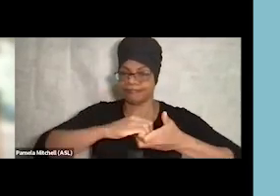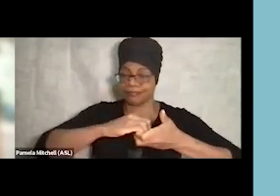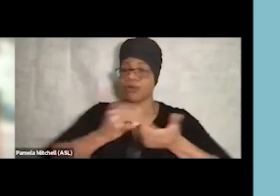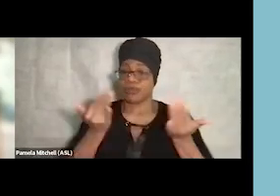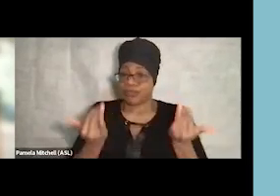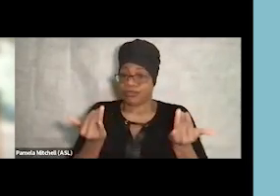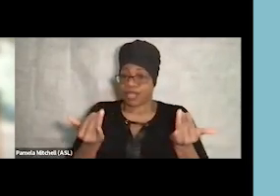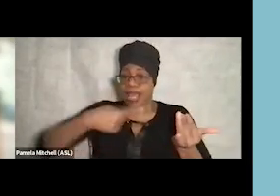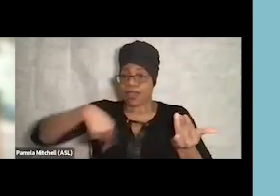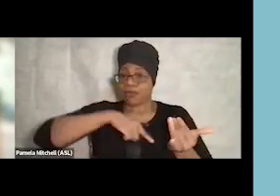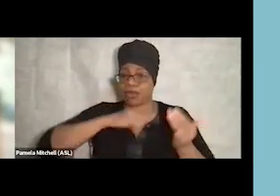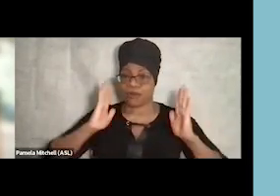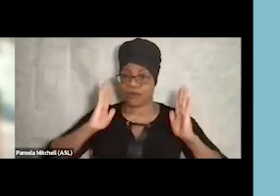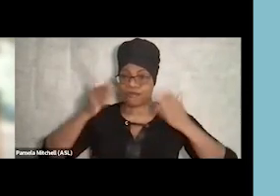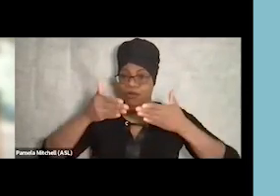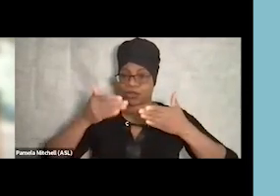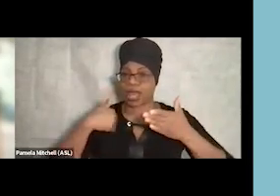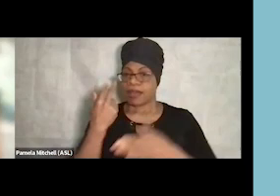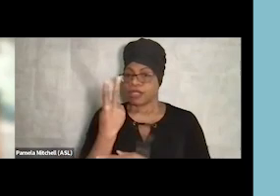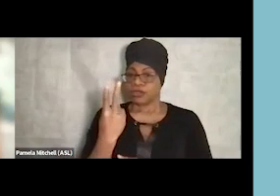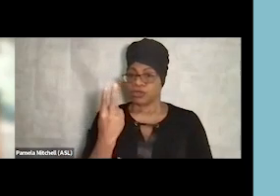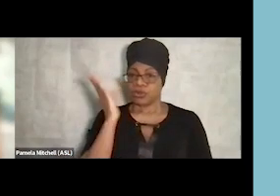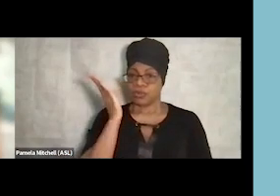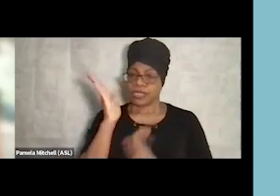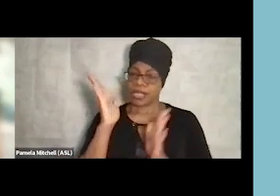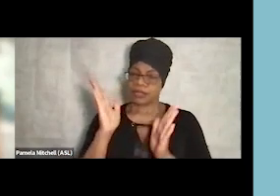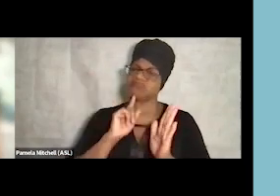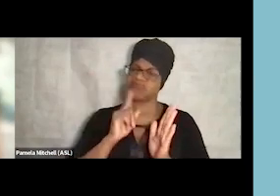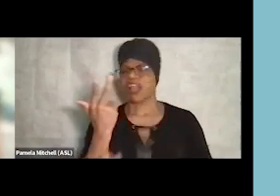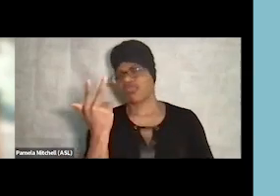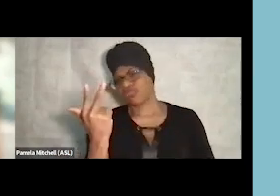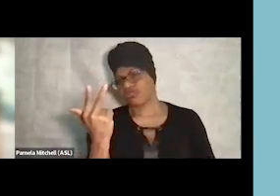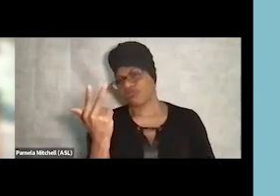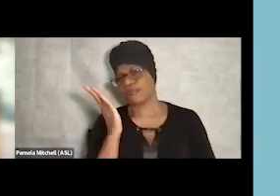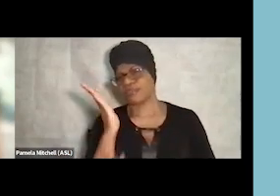So we've got two presenters, actually three, but two organizations.